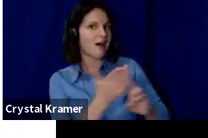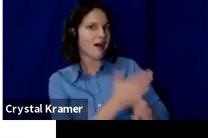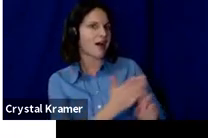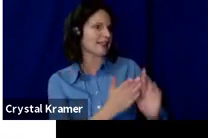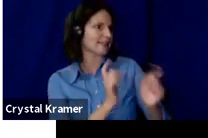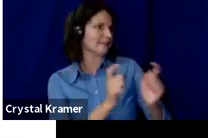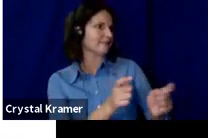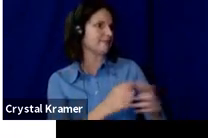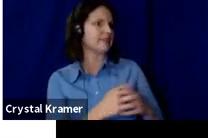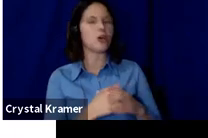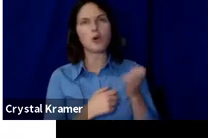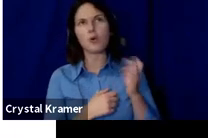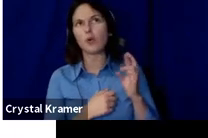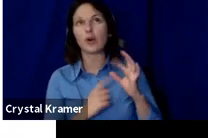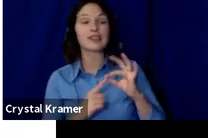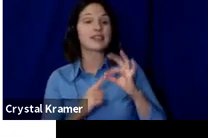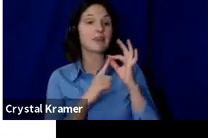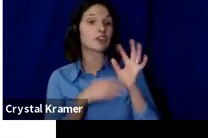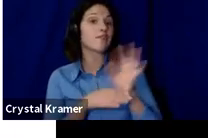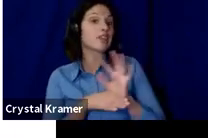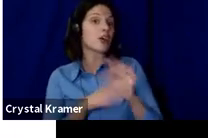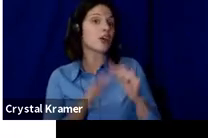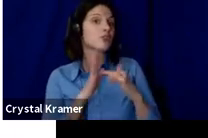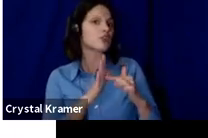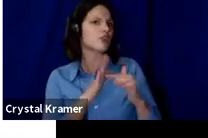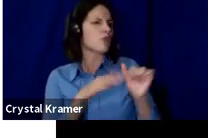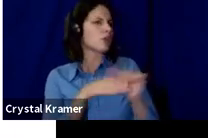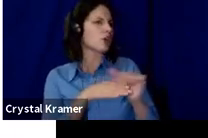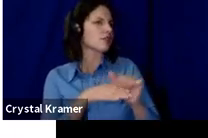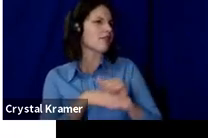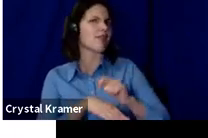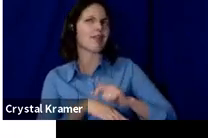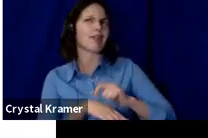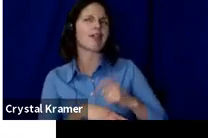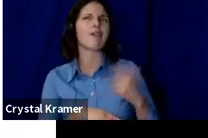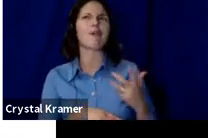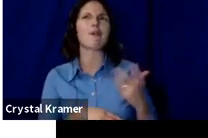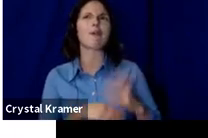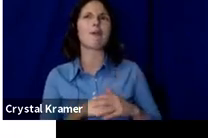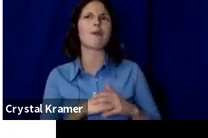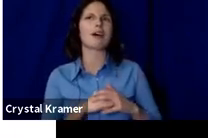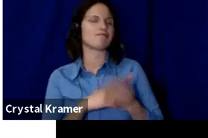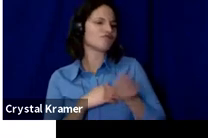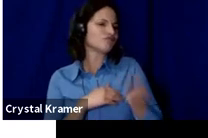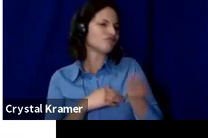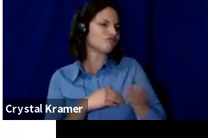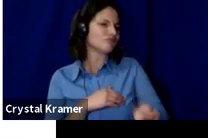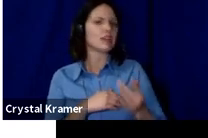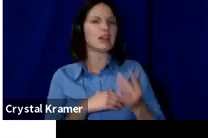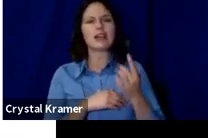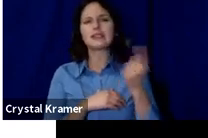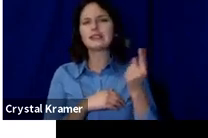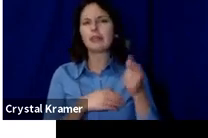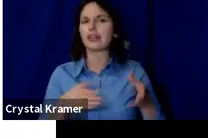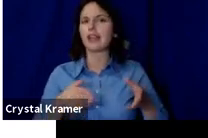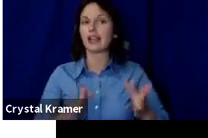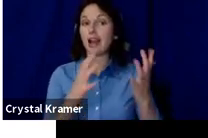that show a rehearsal or that show something that allow the audience to see what the process is.